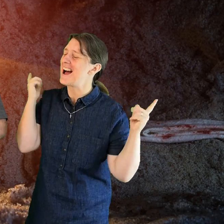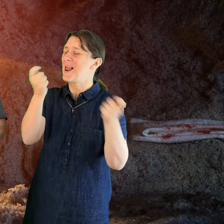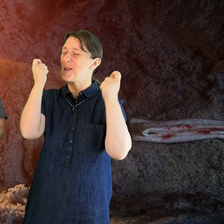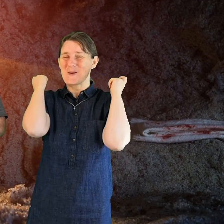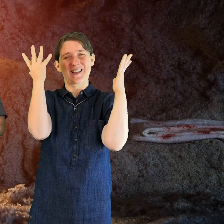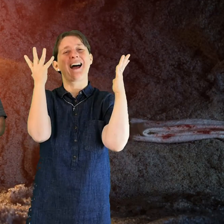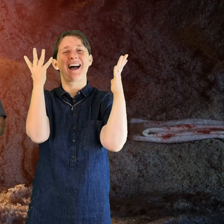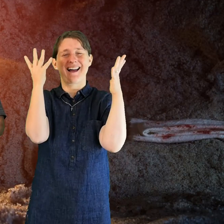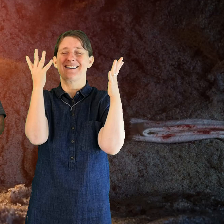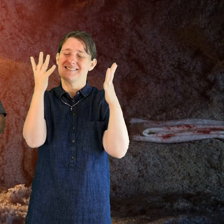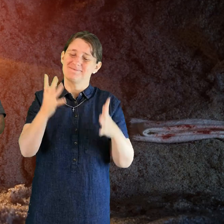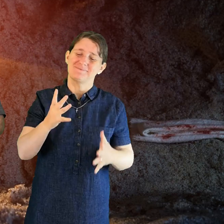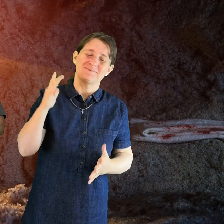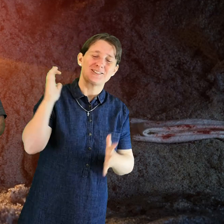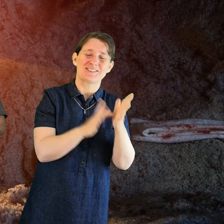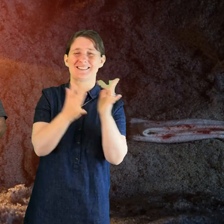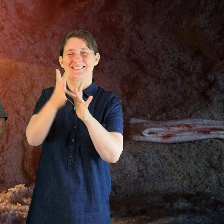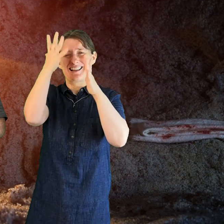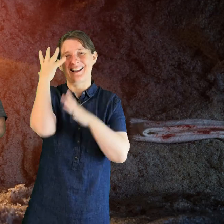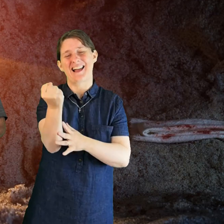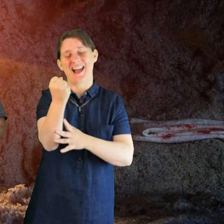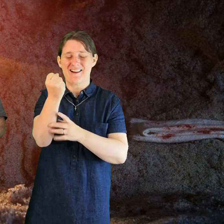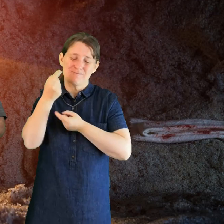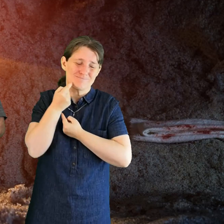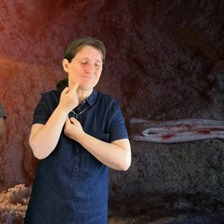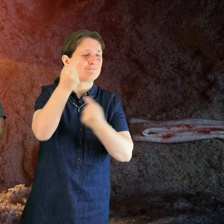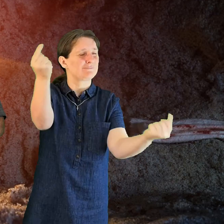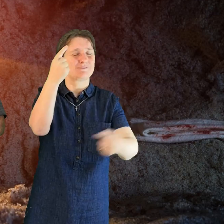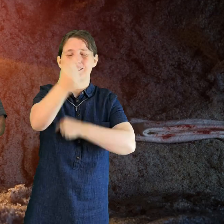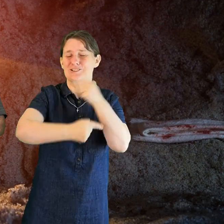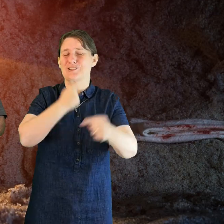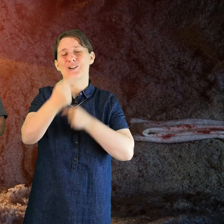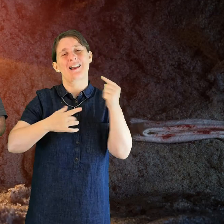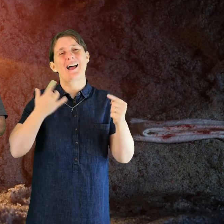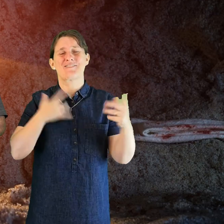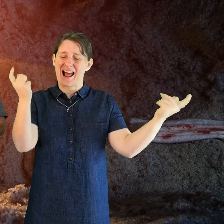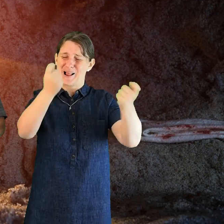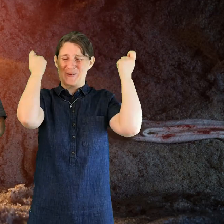he has the words of eternal life Alleluia